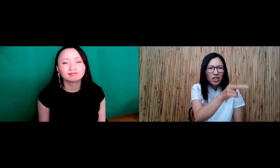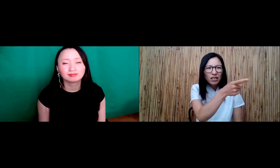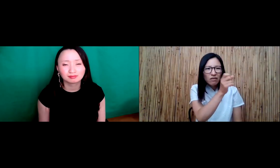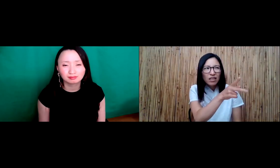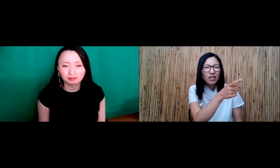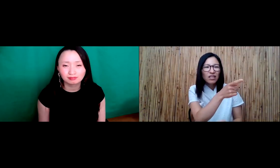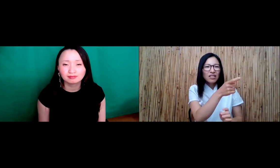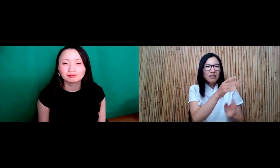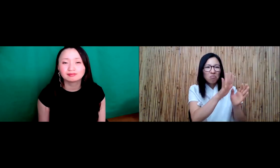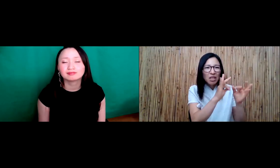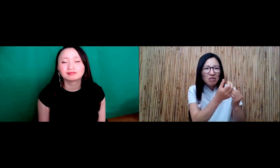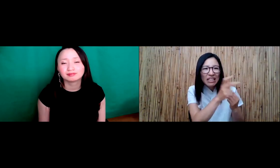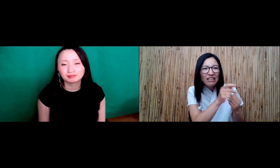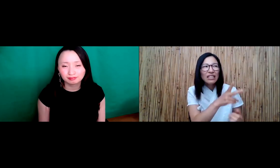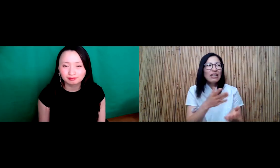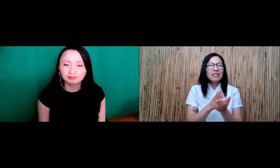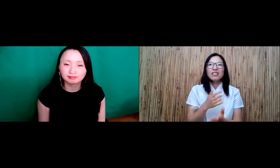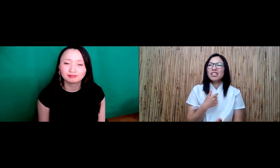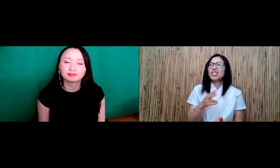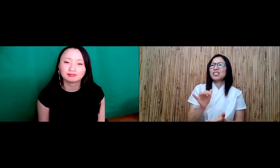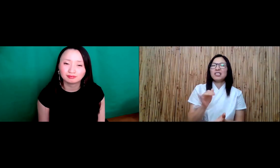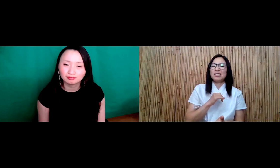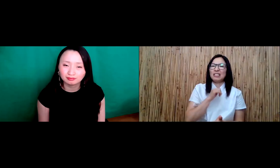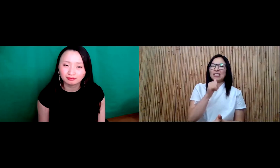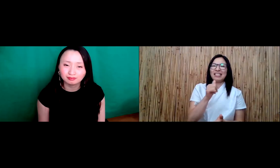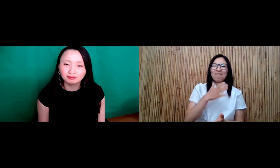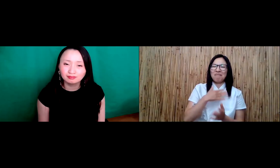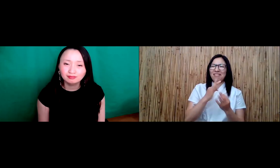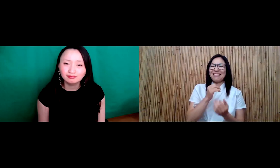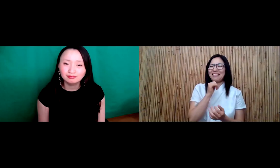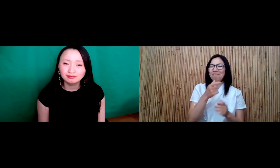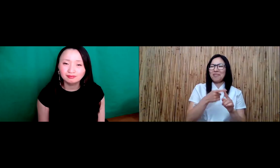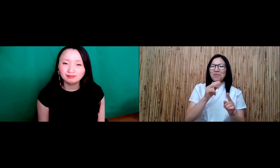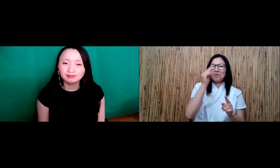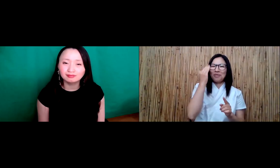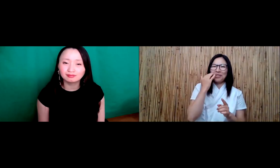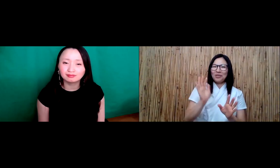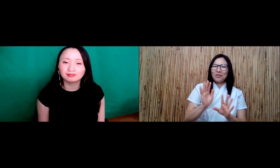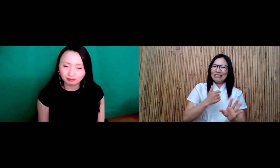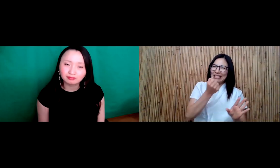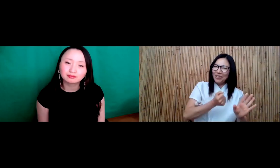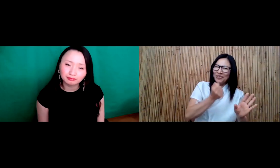And we see the rockets that North Korea has, has been experimenting with and often people